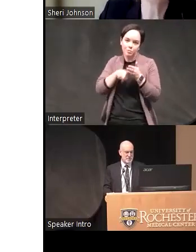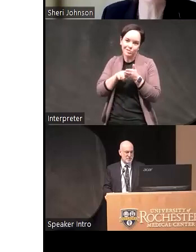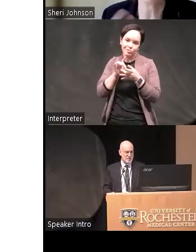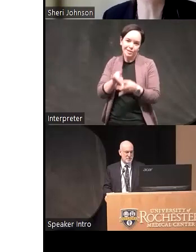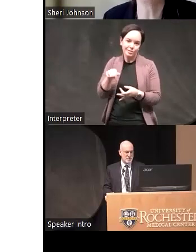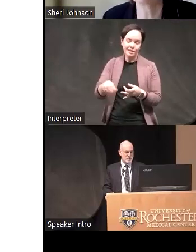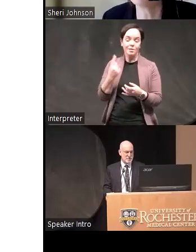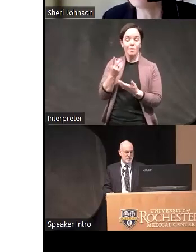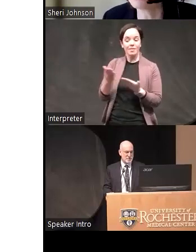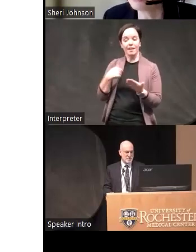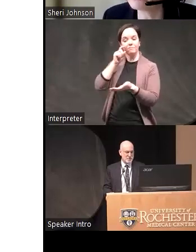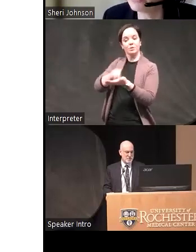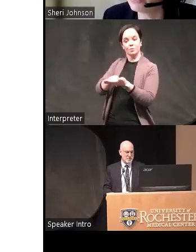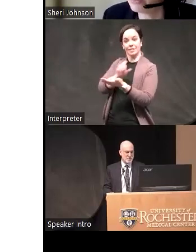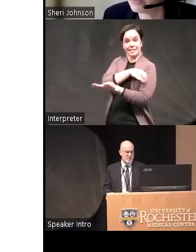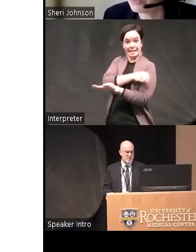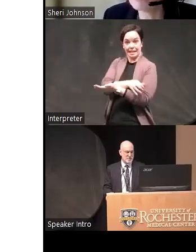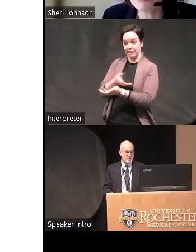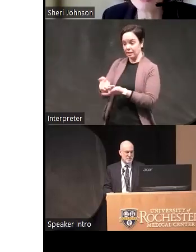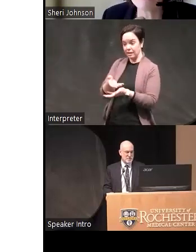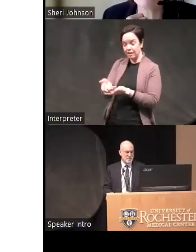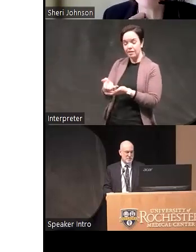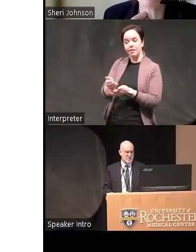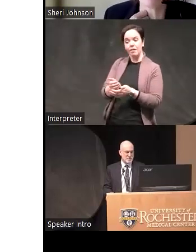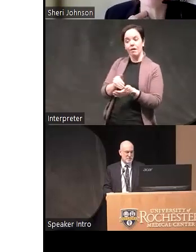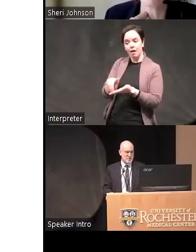me working with folks clinically is you know most the time if you have to tell somebody